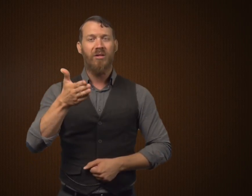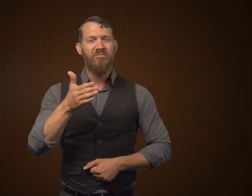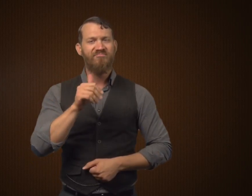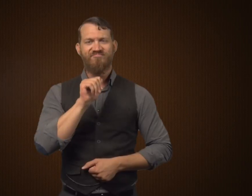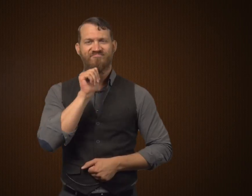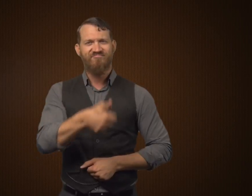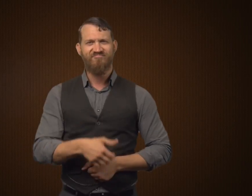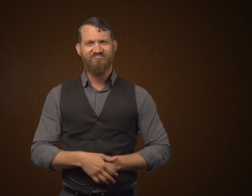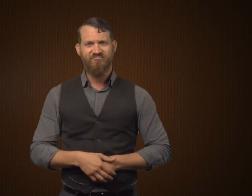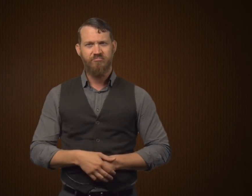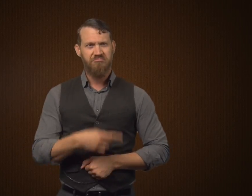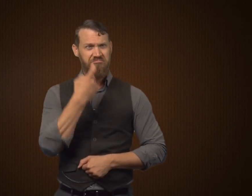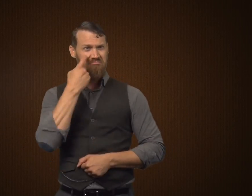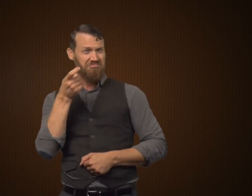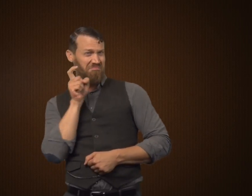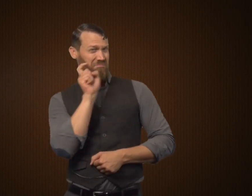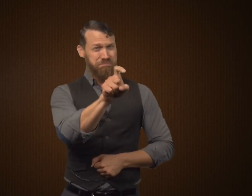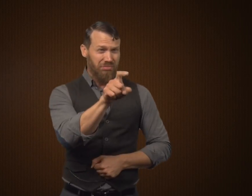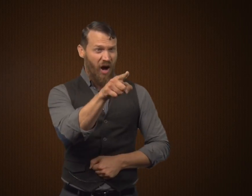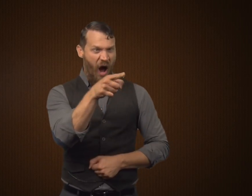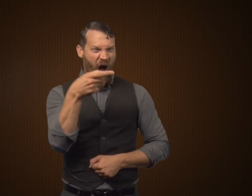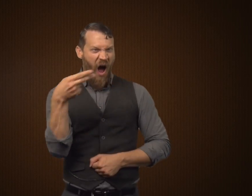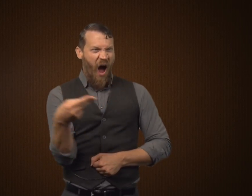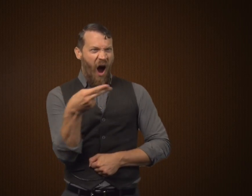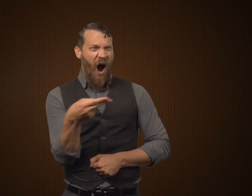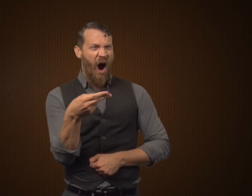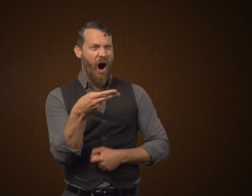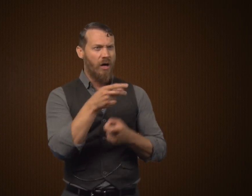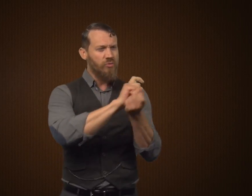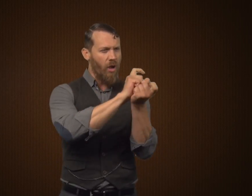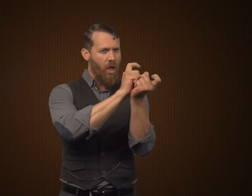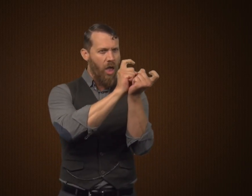he knew that he would never recover from this.